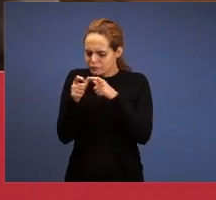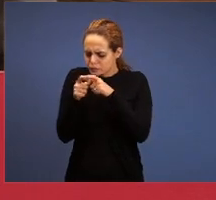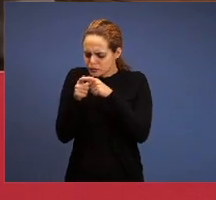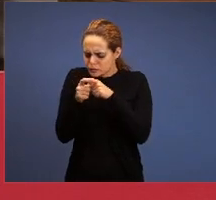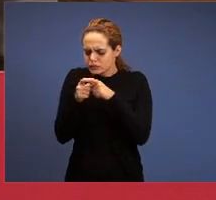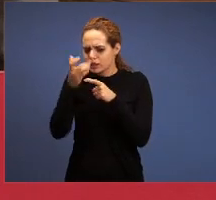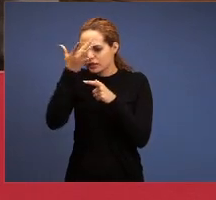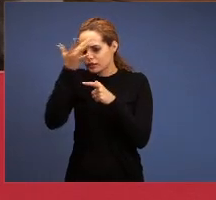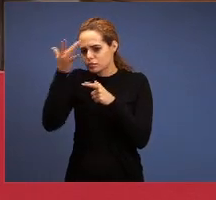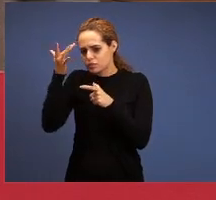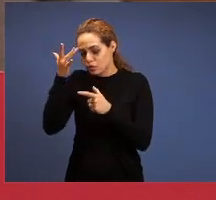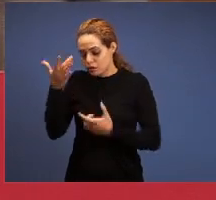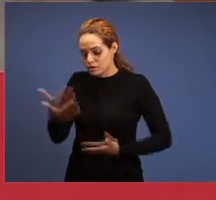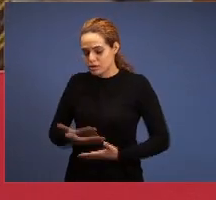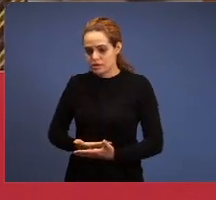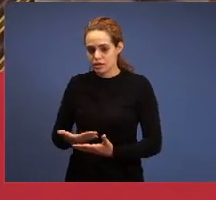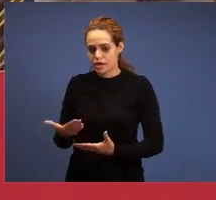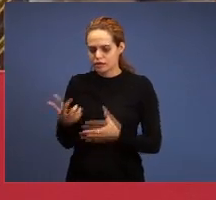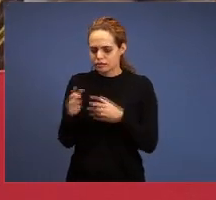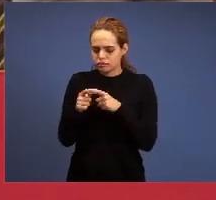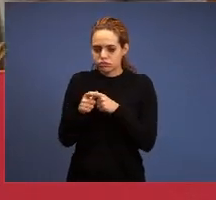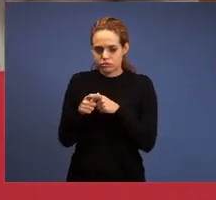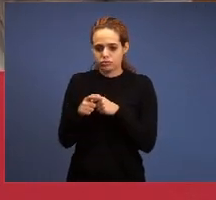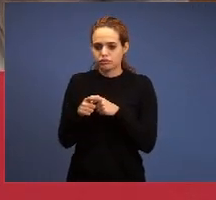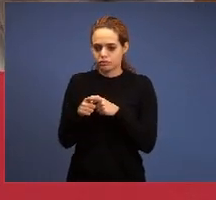spirit of might. So, what does Luther do?